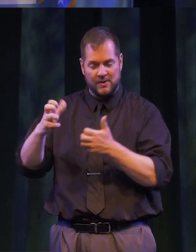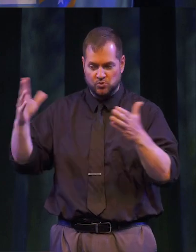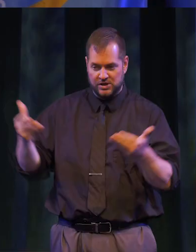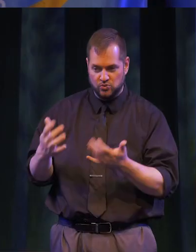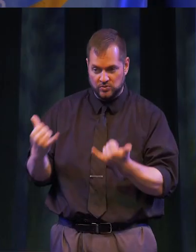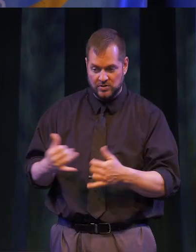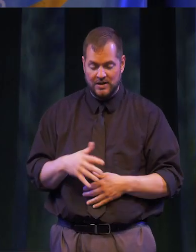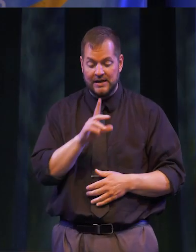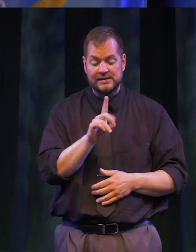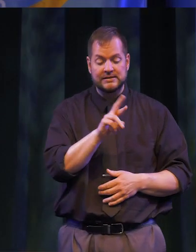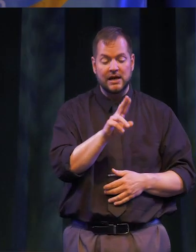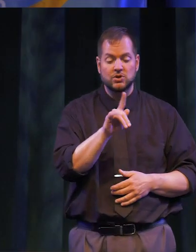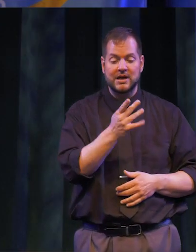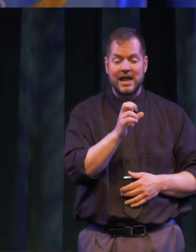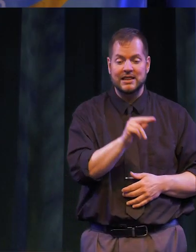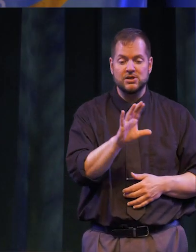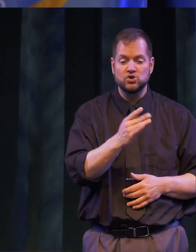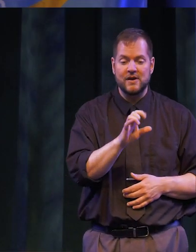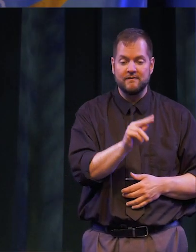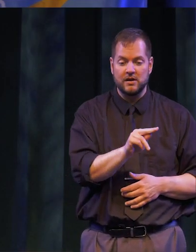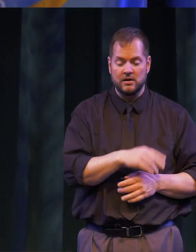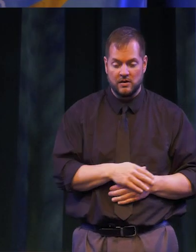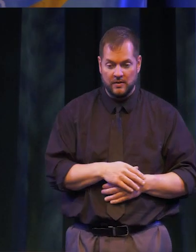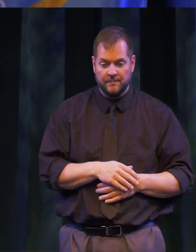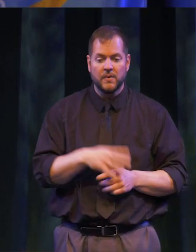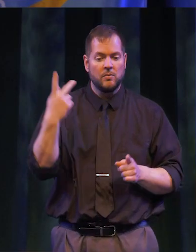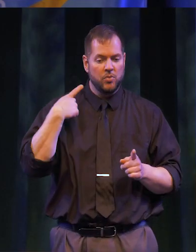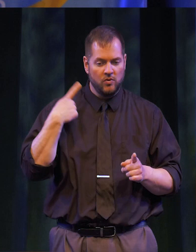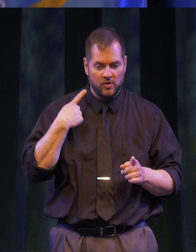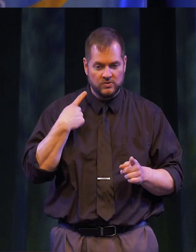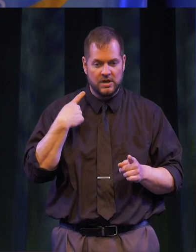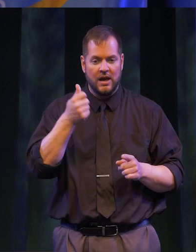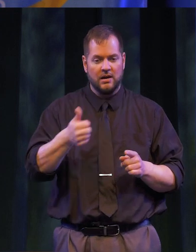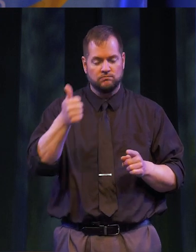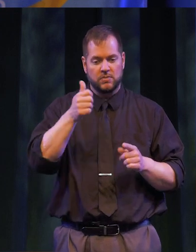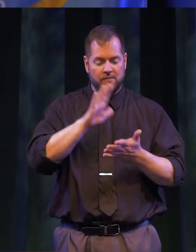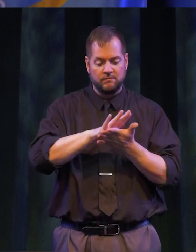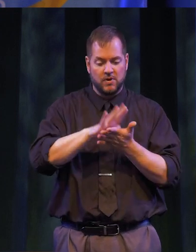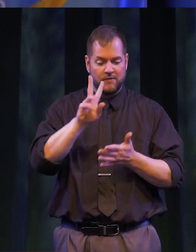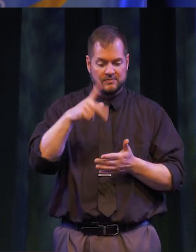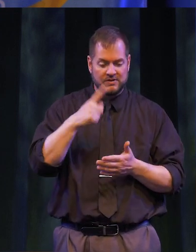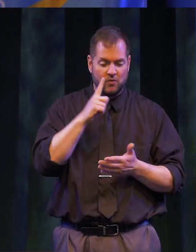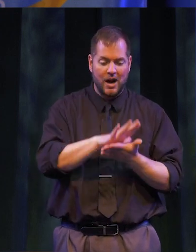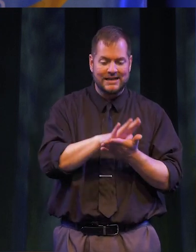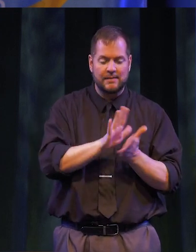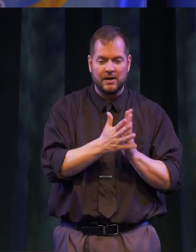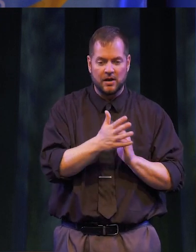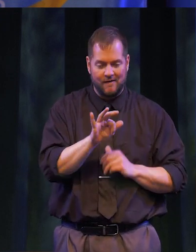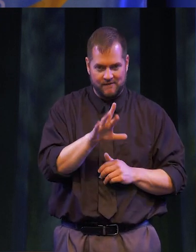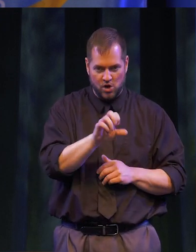KATHLEEN SCHIEFEN, PROVOST/EXECUTIVE VICE PRESIDENT FOR ACADEMIC AFFAIRS, MR. WILLIAM